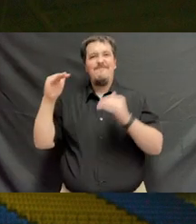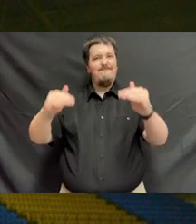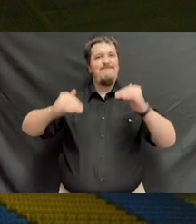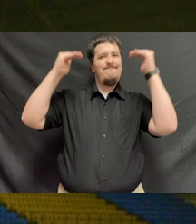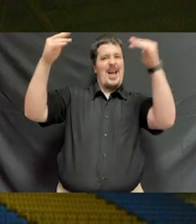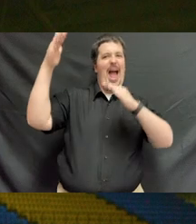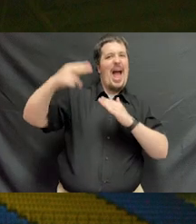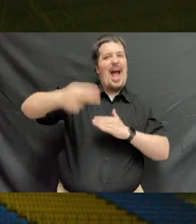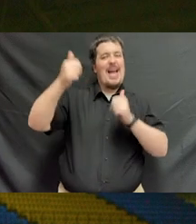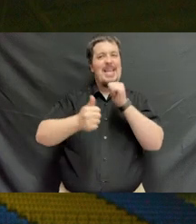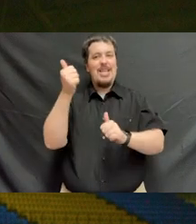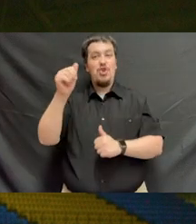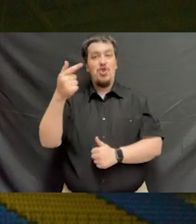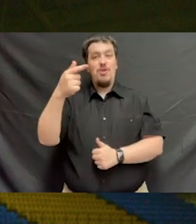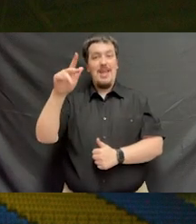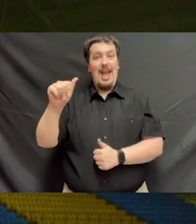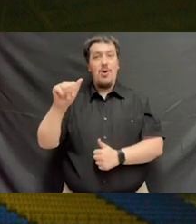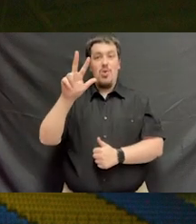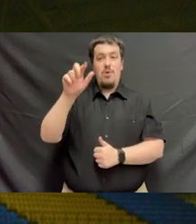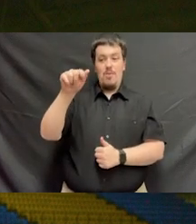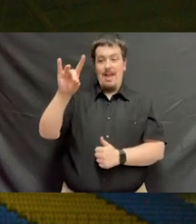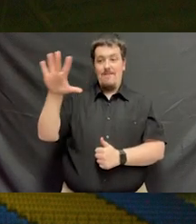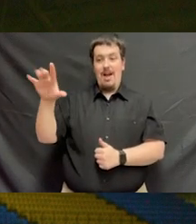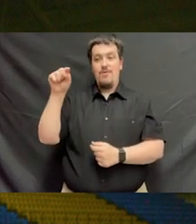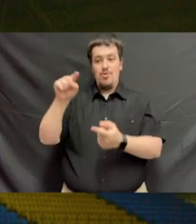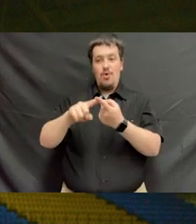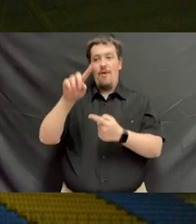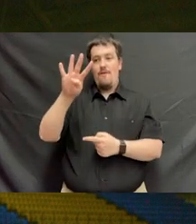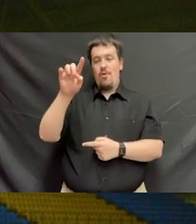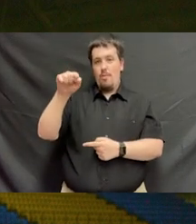the highest honors with a GPA of 3.85 to 4.0.